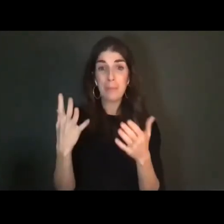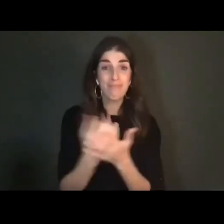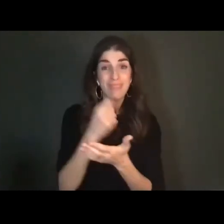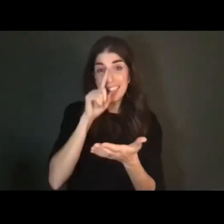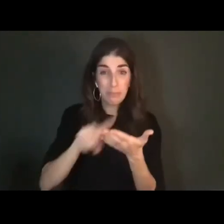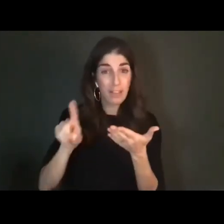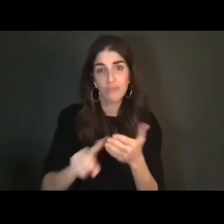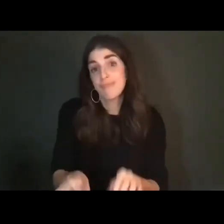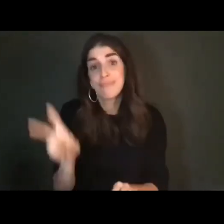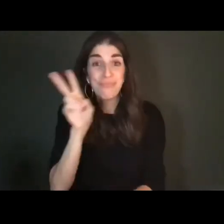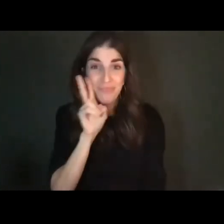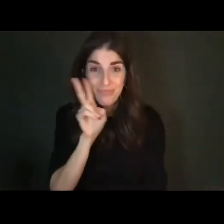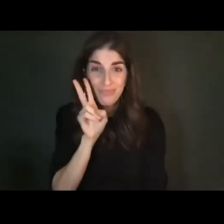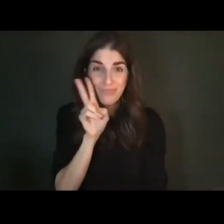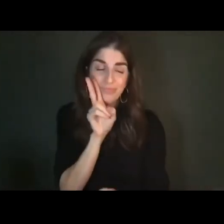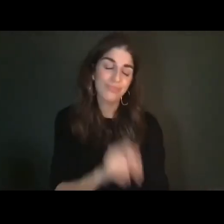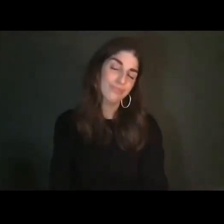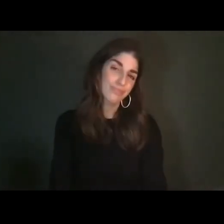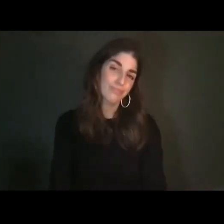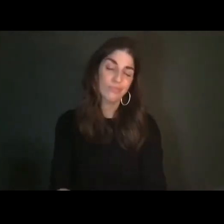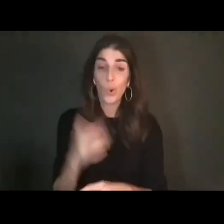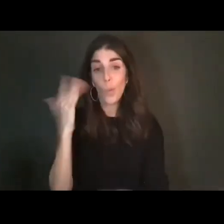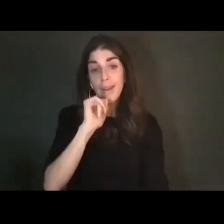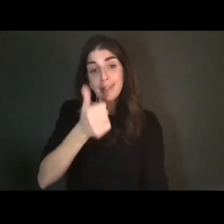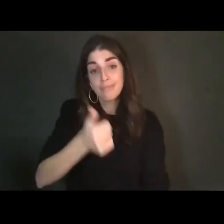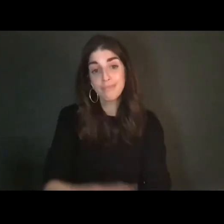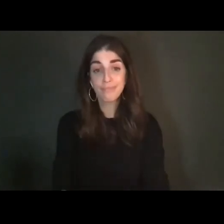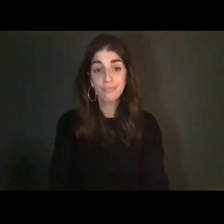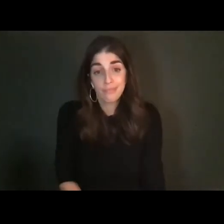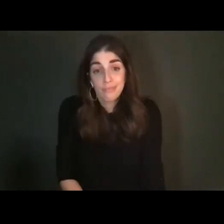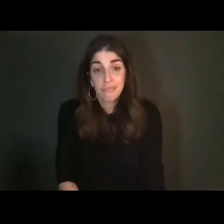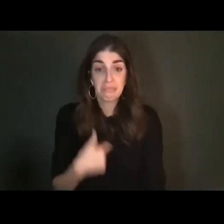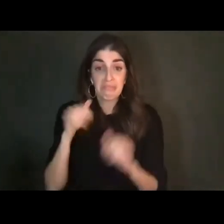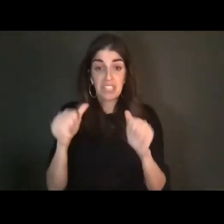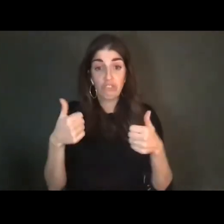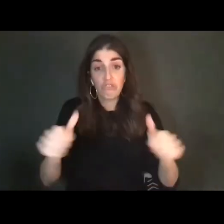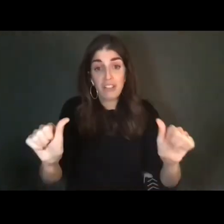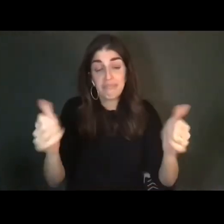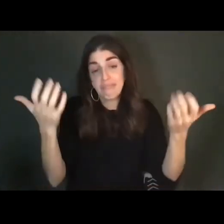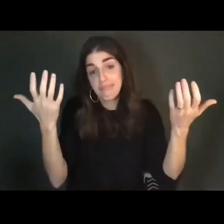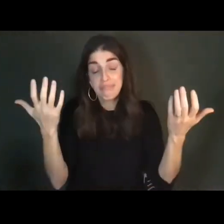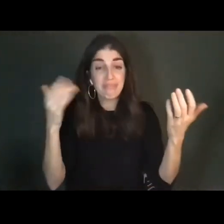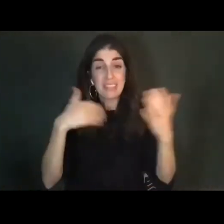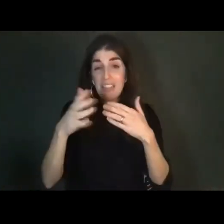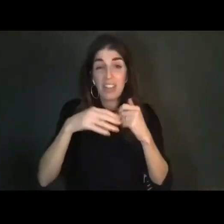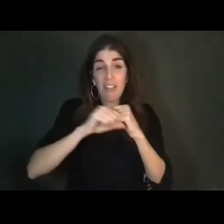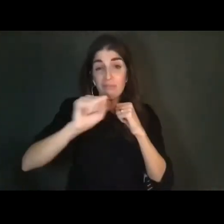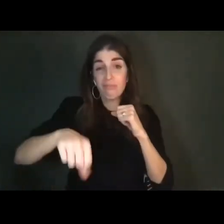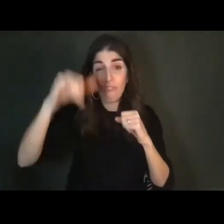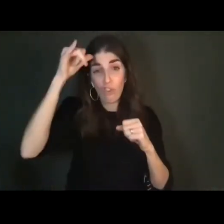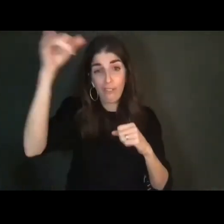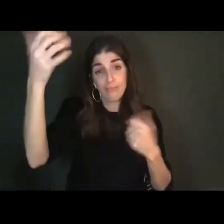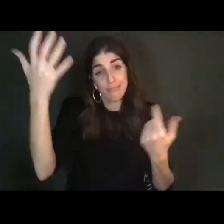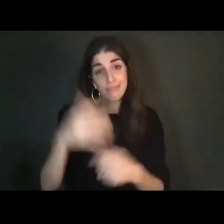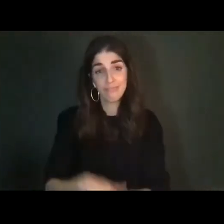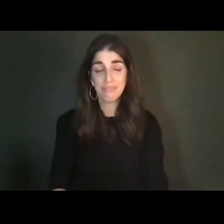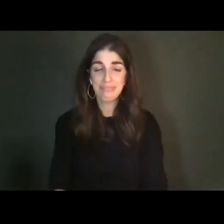know what. But why not. I may as well try. Even if it takes forever. Yeah, that'll be